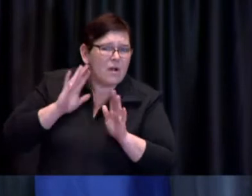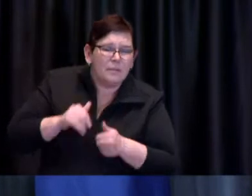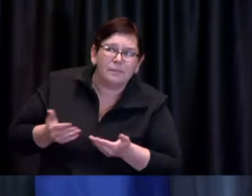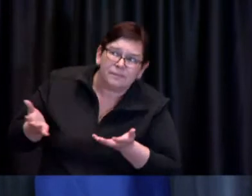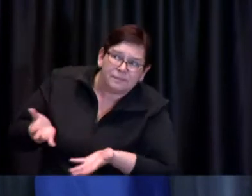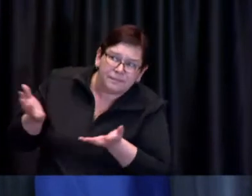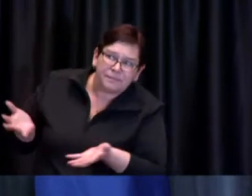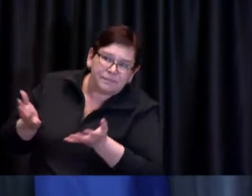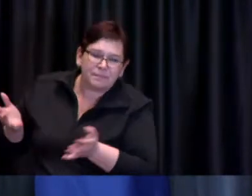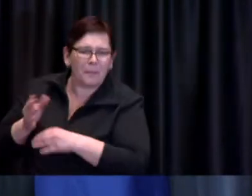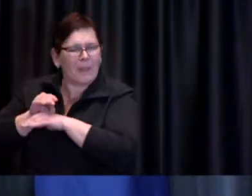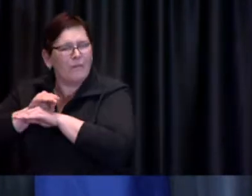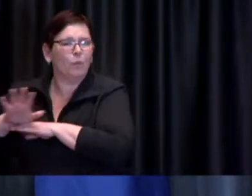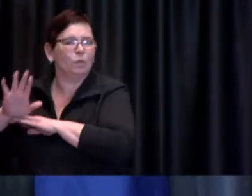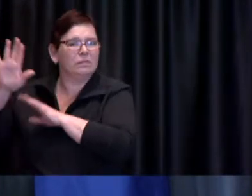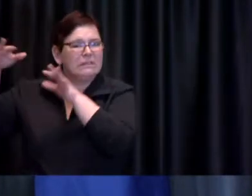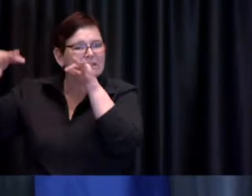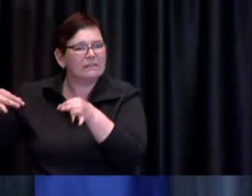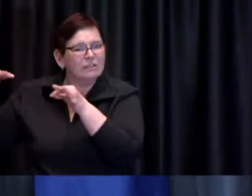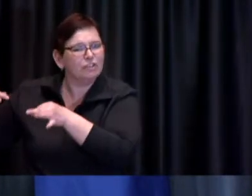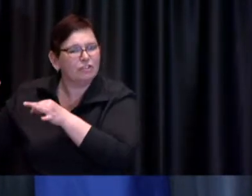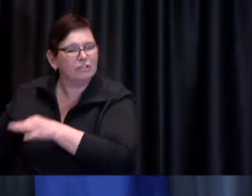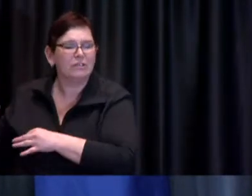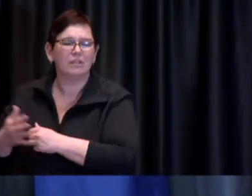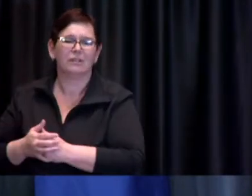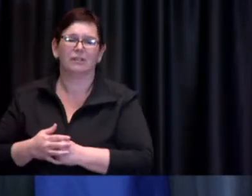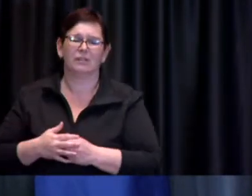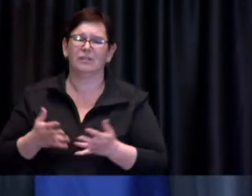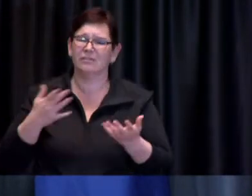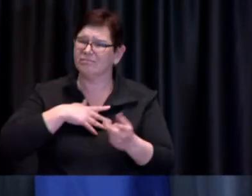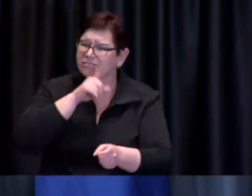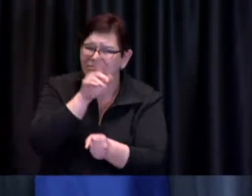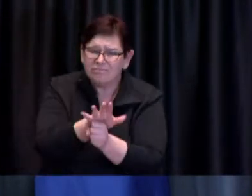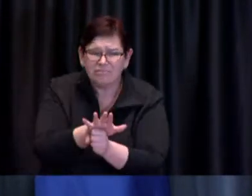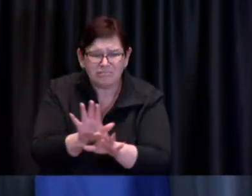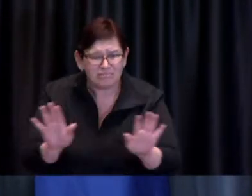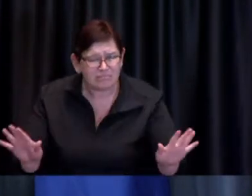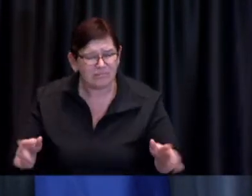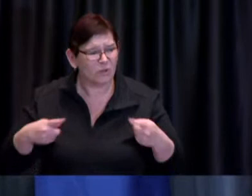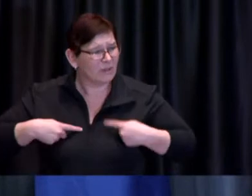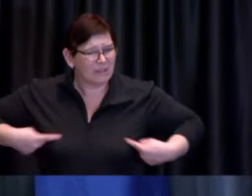I can assure you that we are all committed and all interested in making sure that we're vaccinating